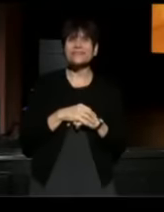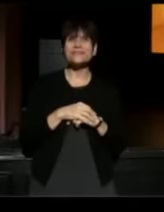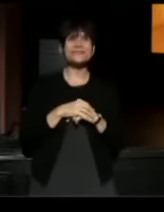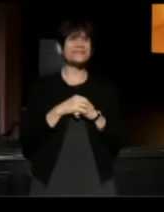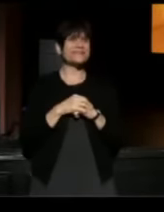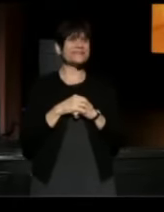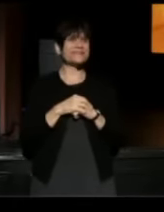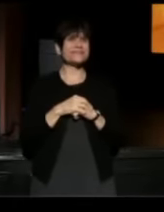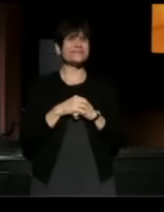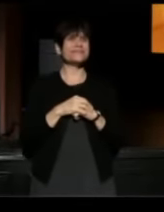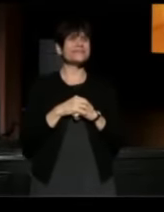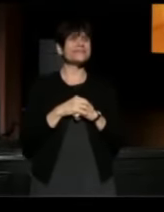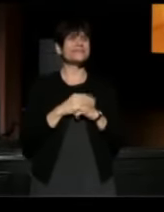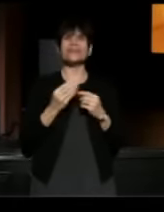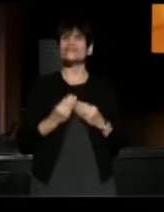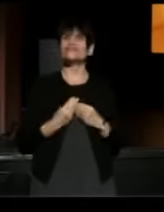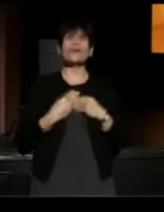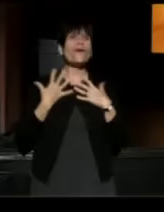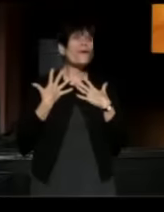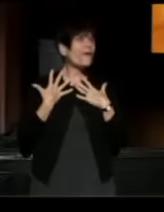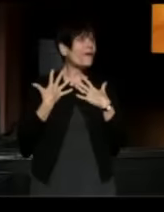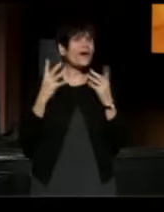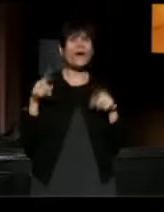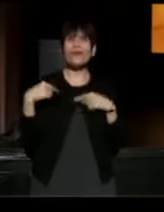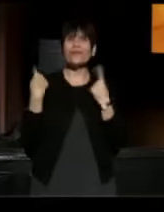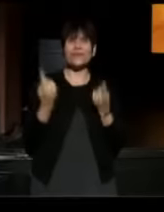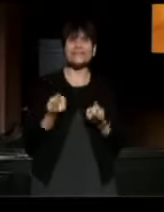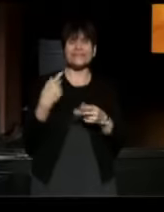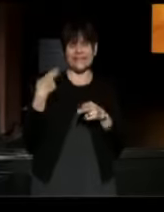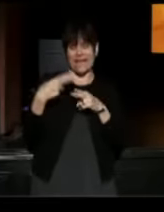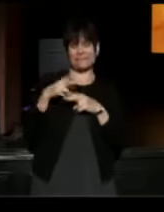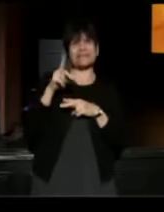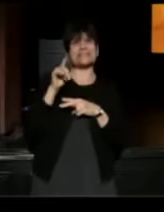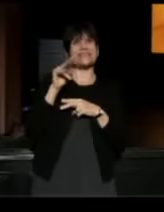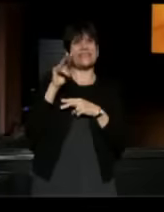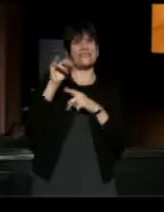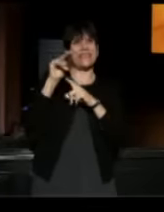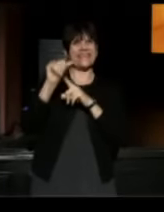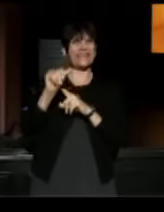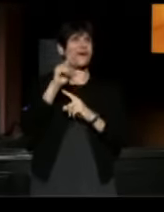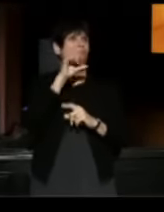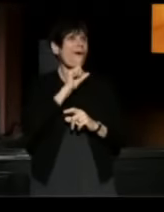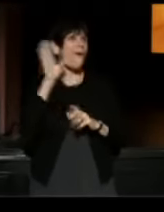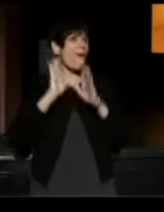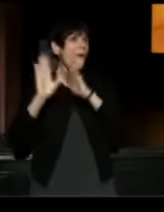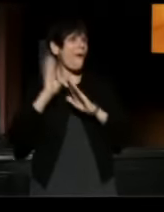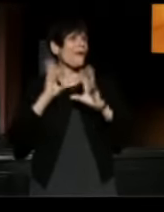It's been such a joy over these past few days to meet with old conference friends and meet new ones.